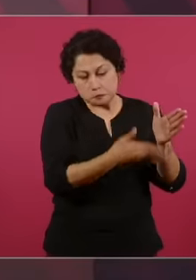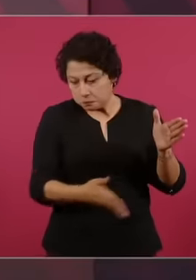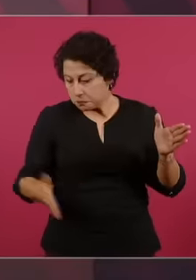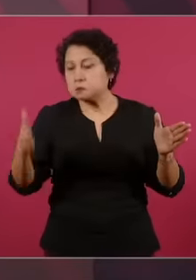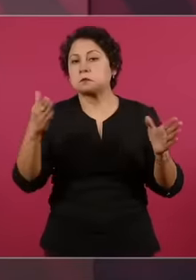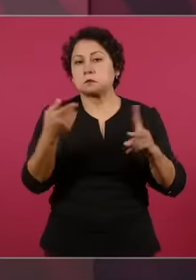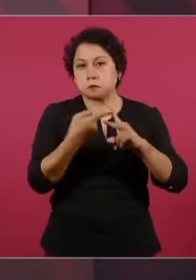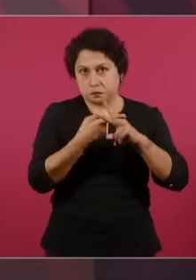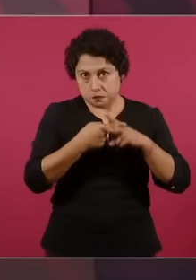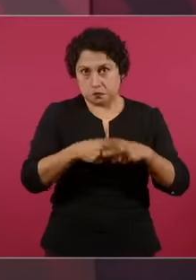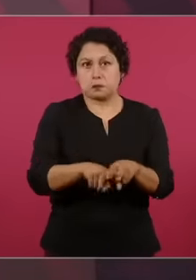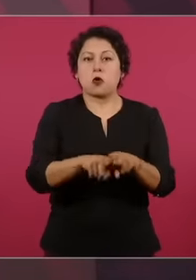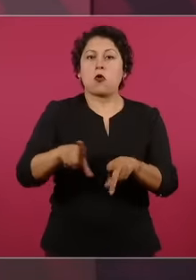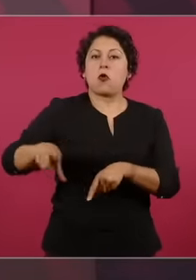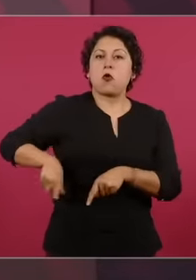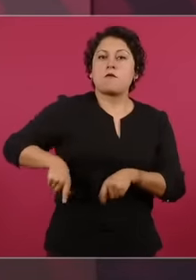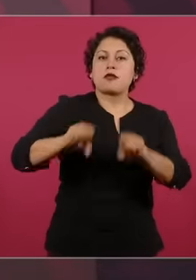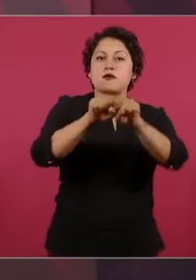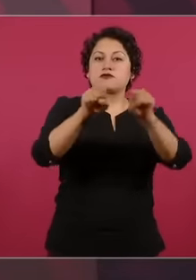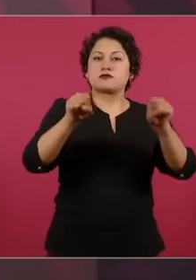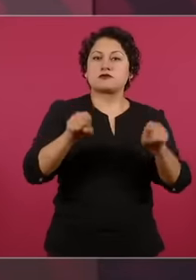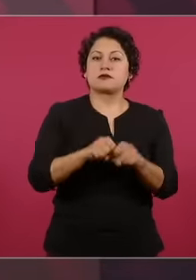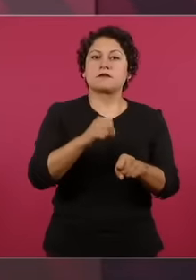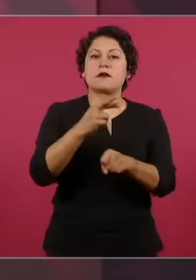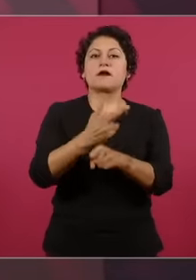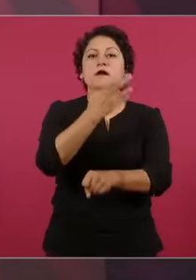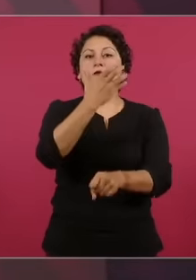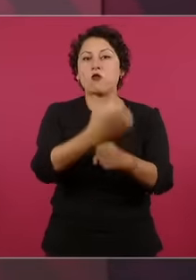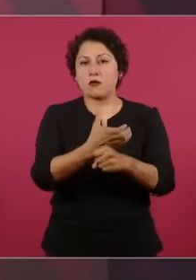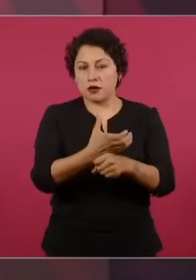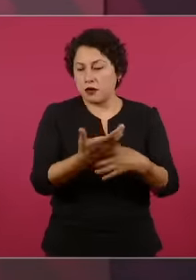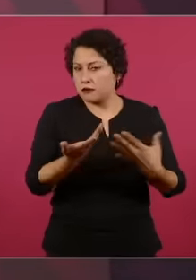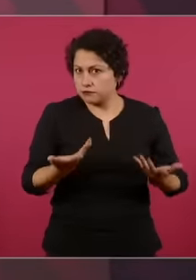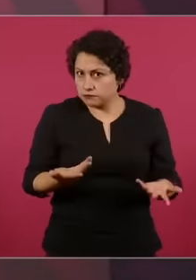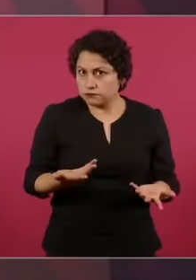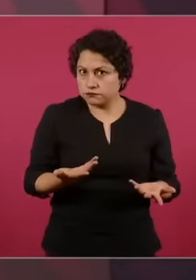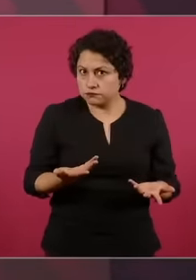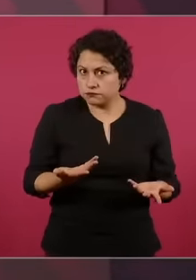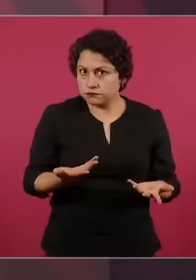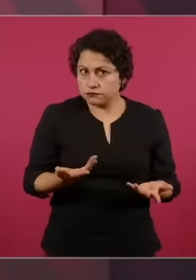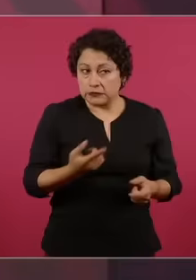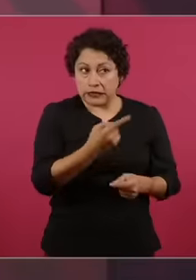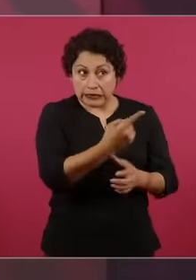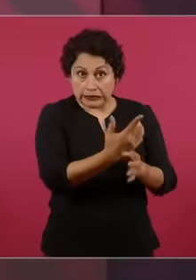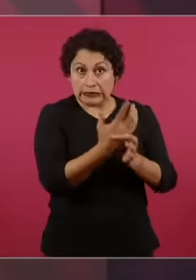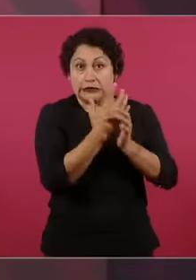and that now in September